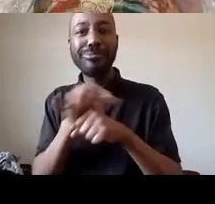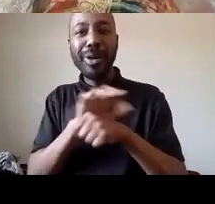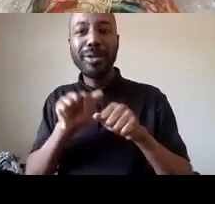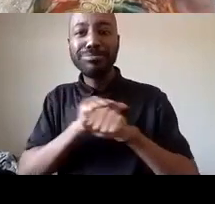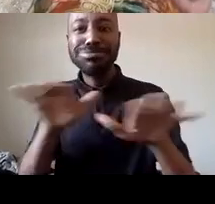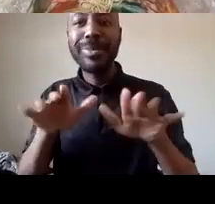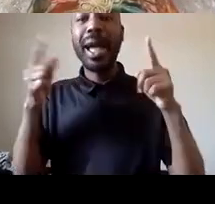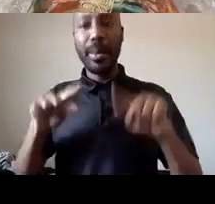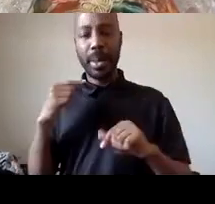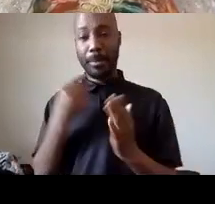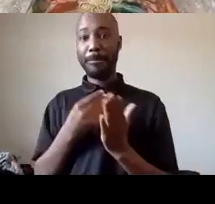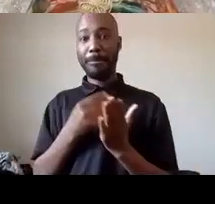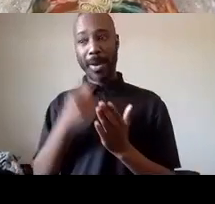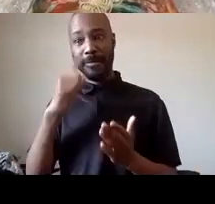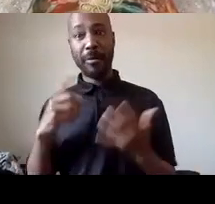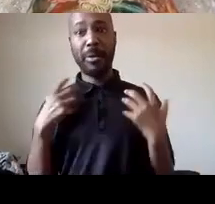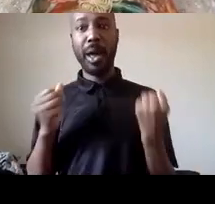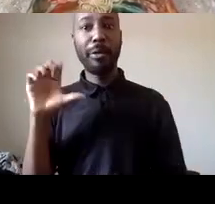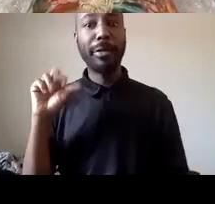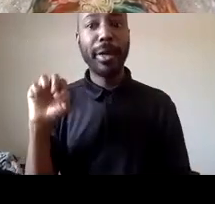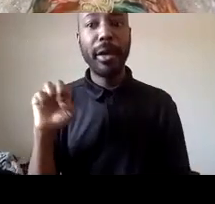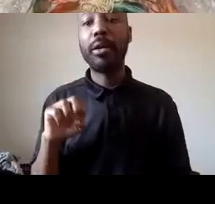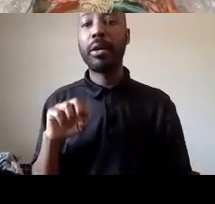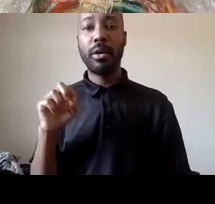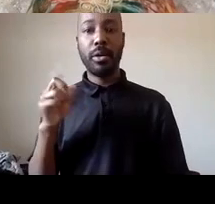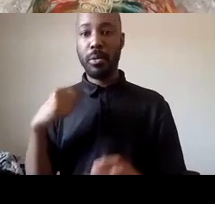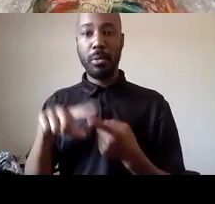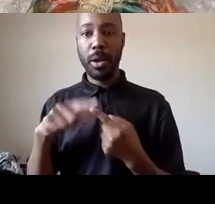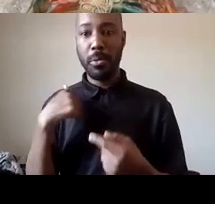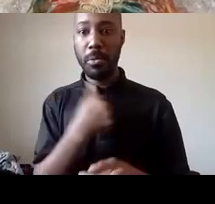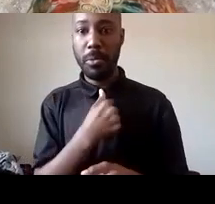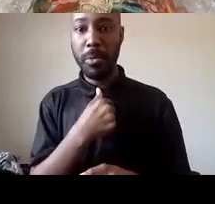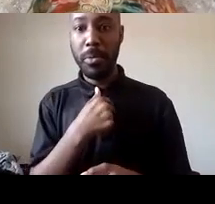we need money uh oh am i talking too much i heard a